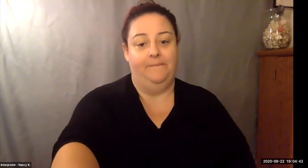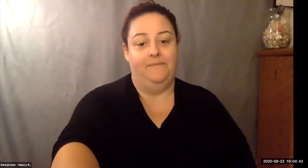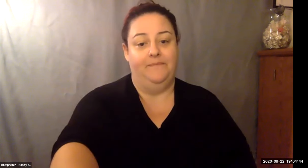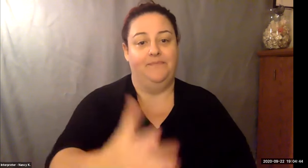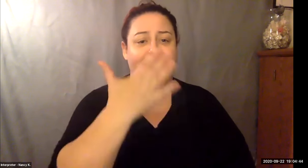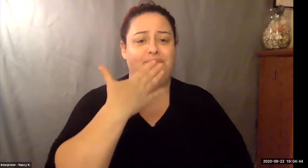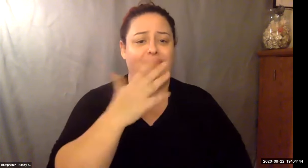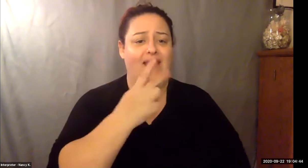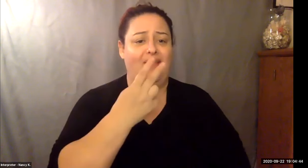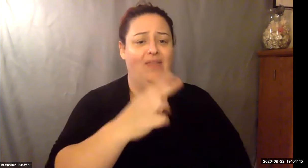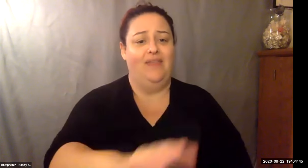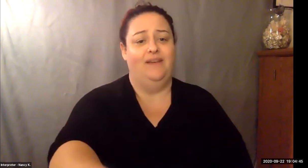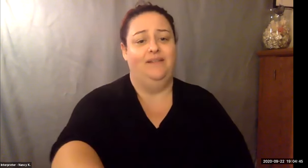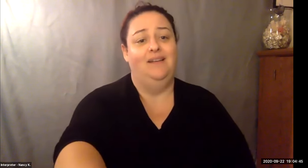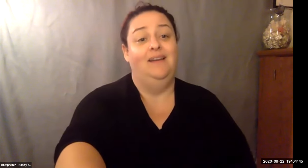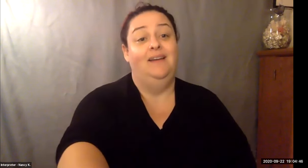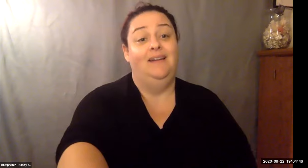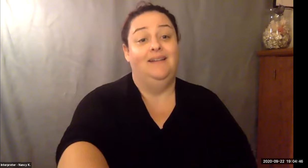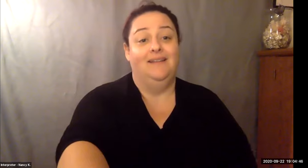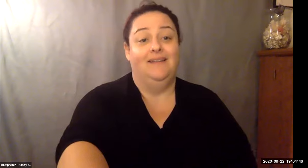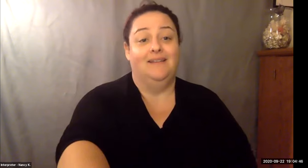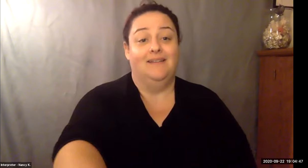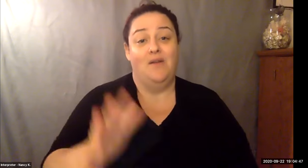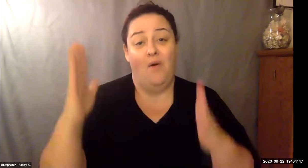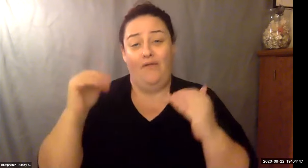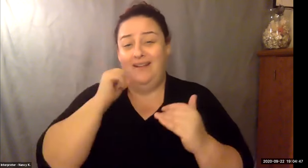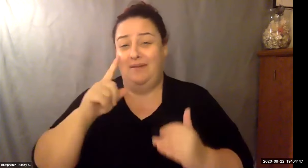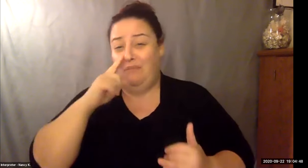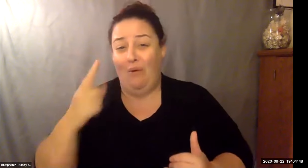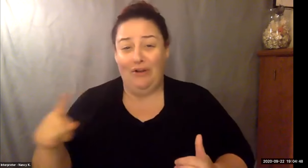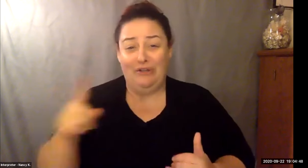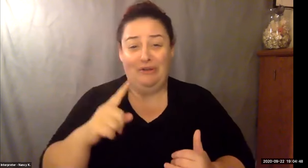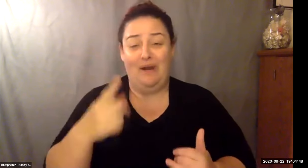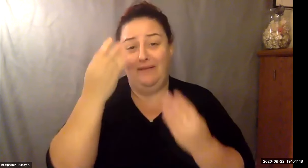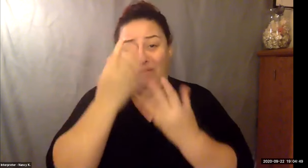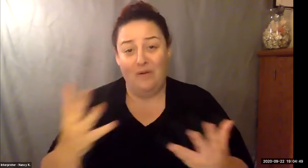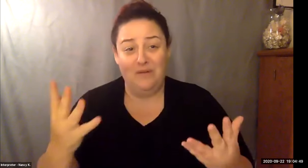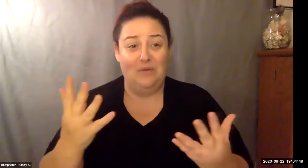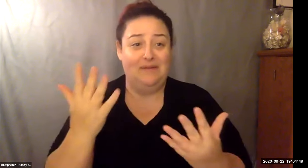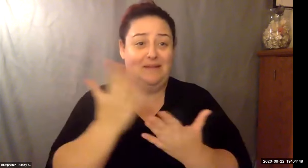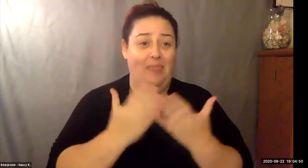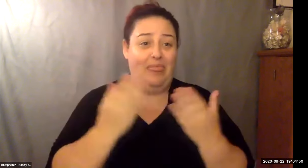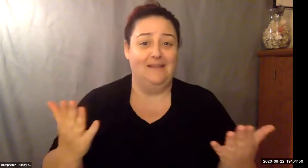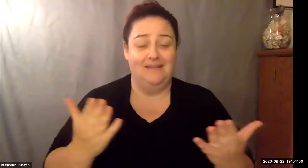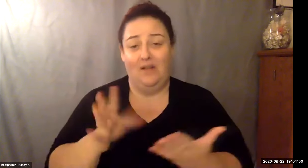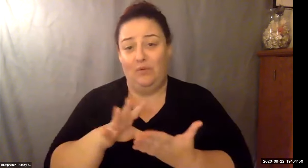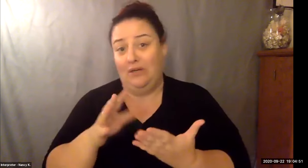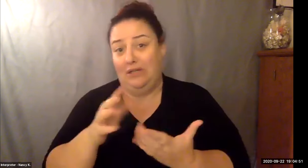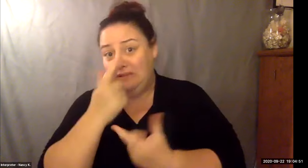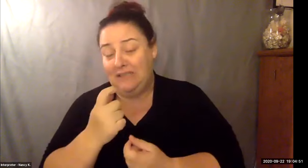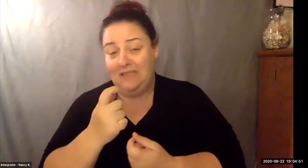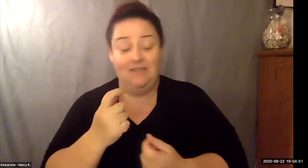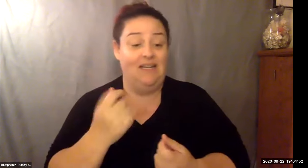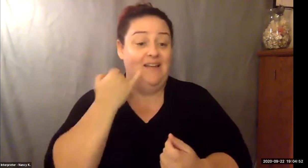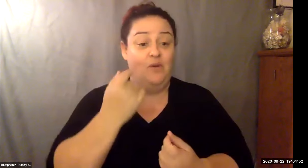Keith Wolling: That's the whole international clubs in New Zealand clubs in clubs and could be friends could be clubs in Australia so